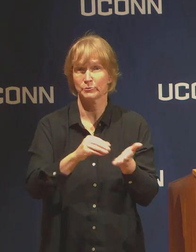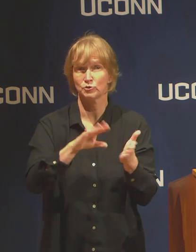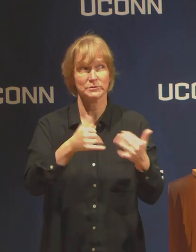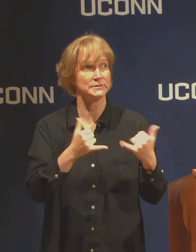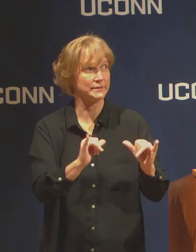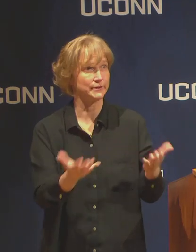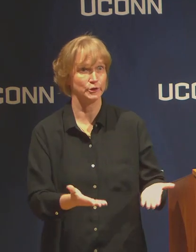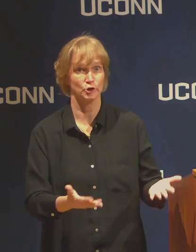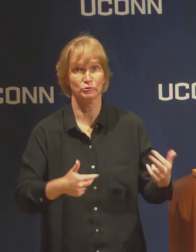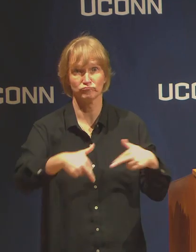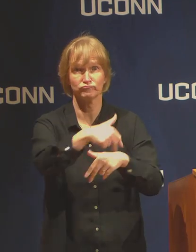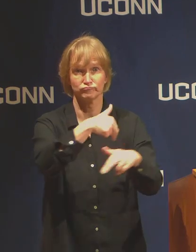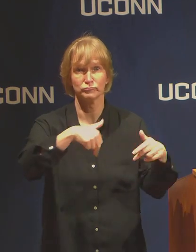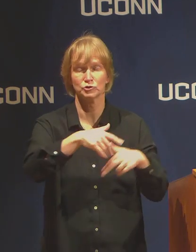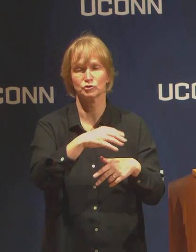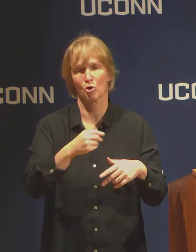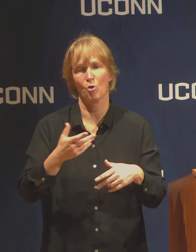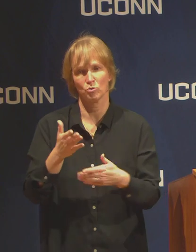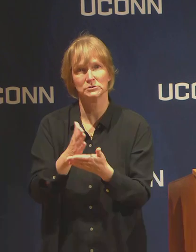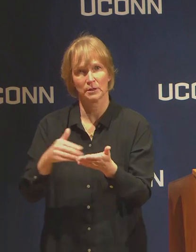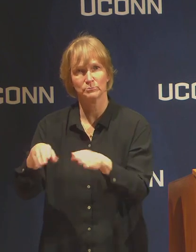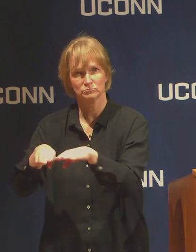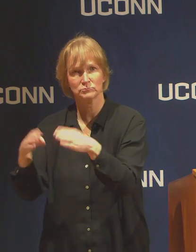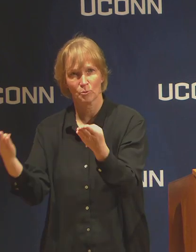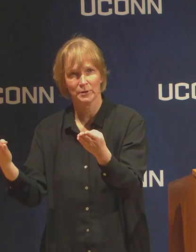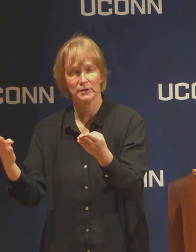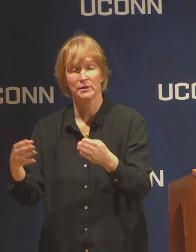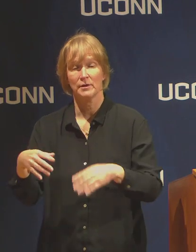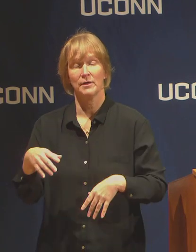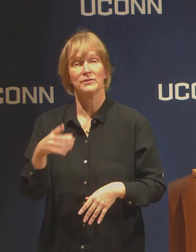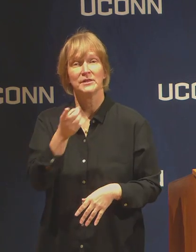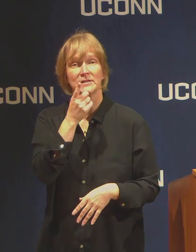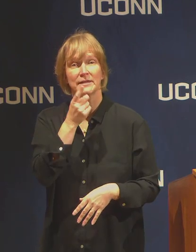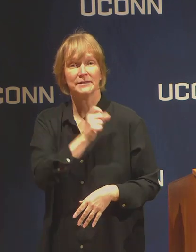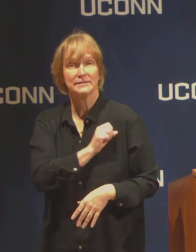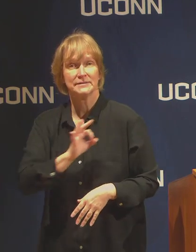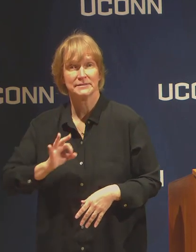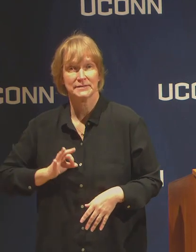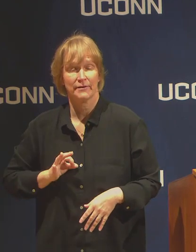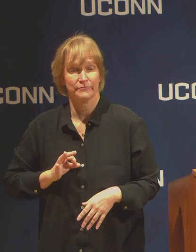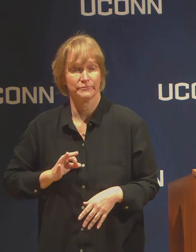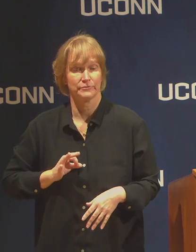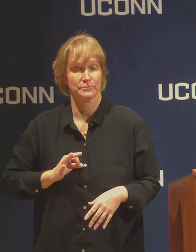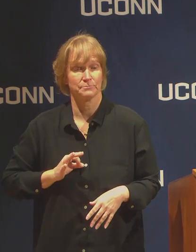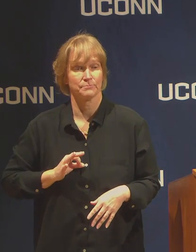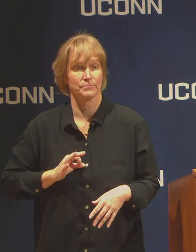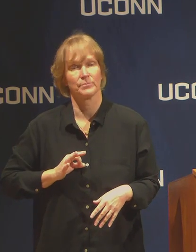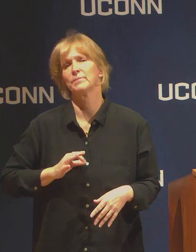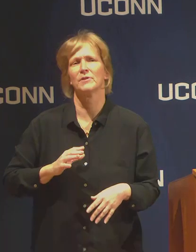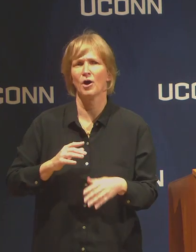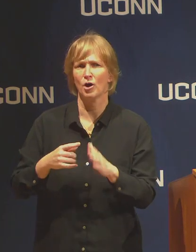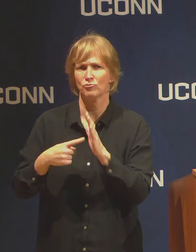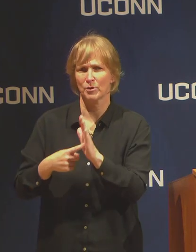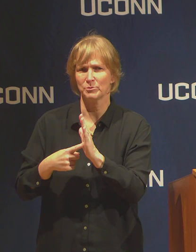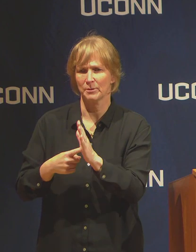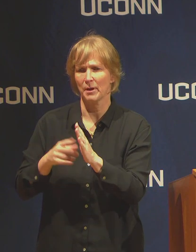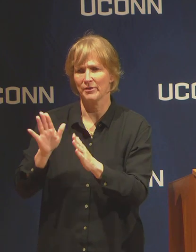With regard to Dining Services staff, they are represented by the Unite Union, and Dining Services Management